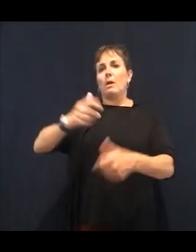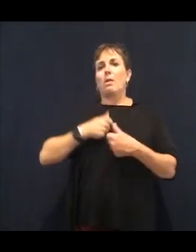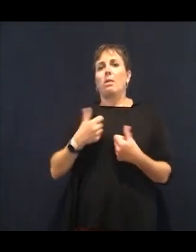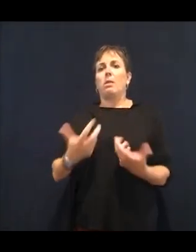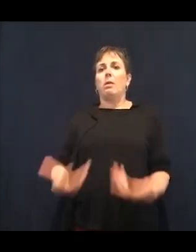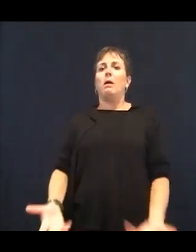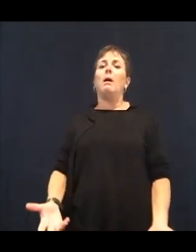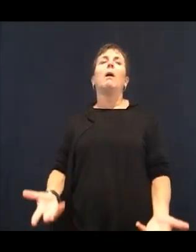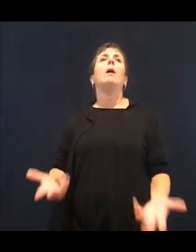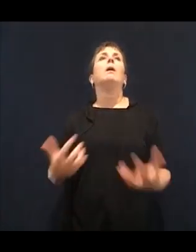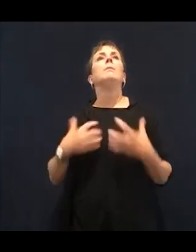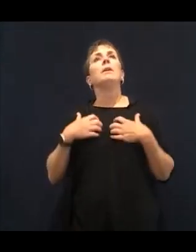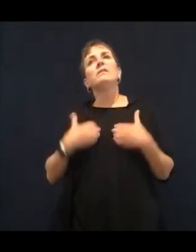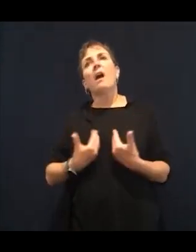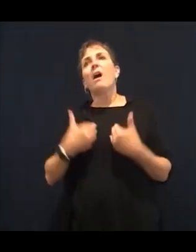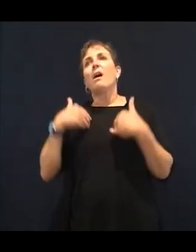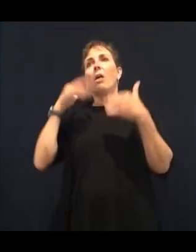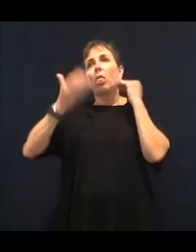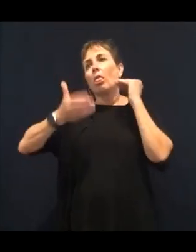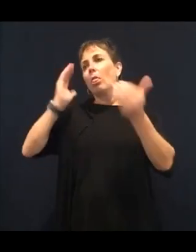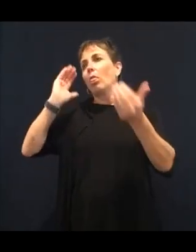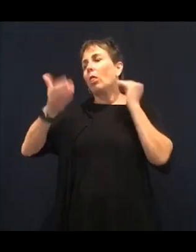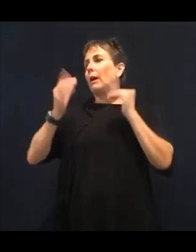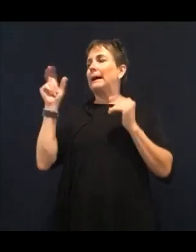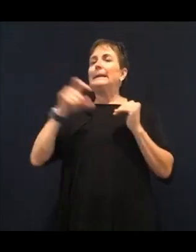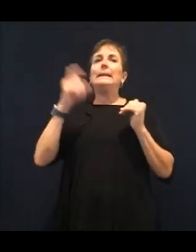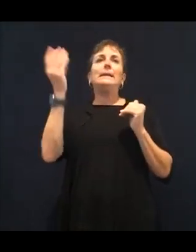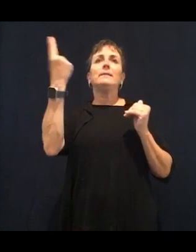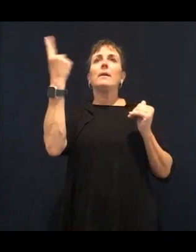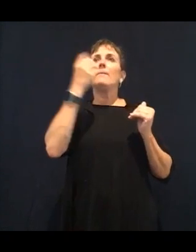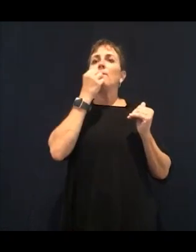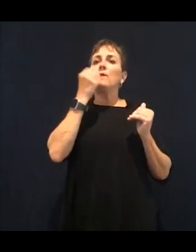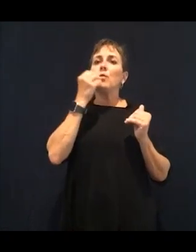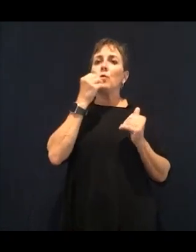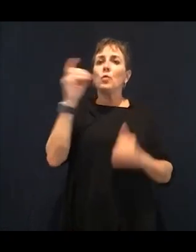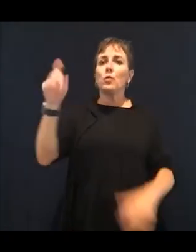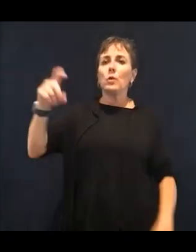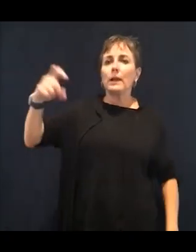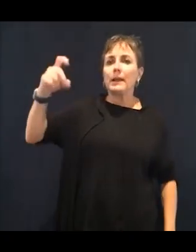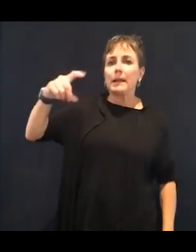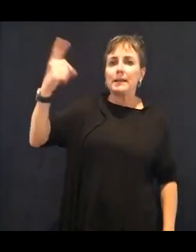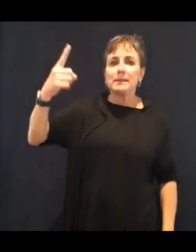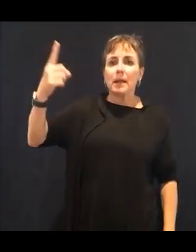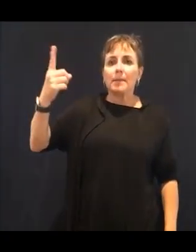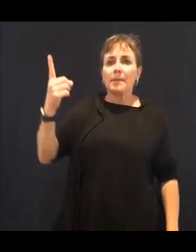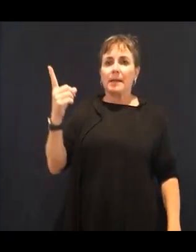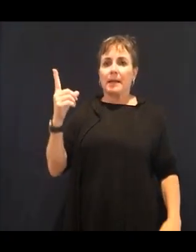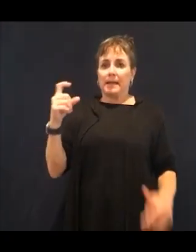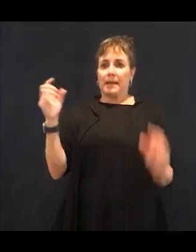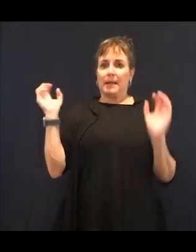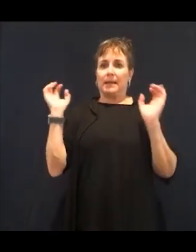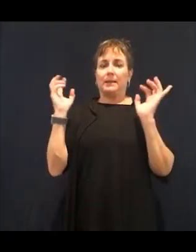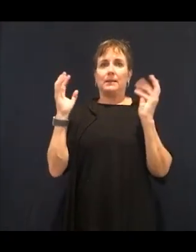to eat more than you would normally be eating at that time.